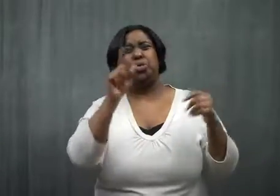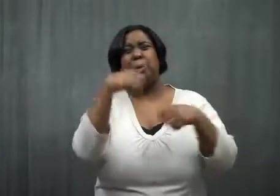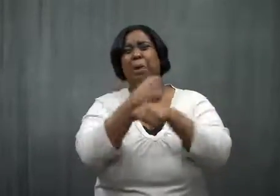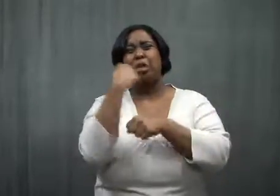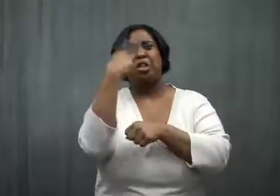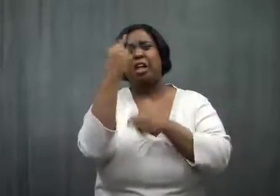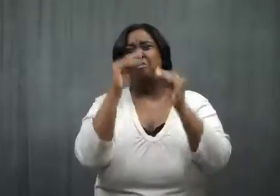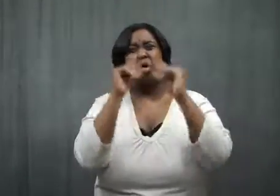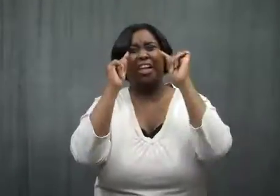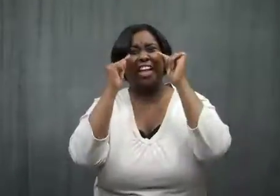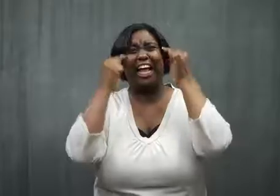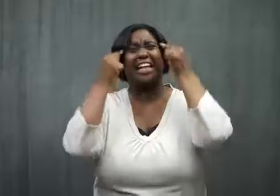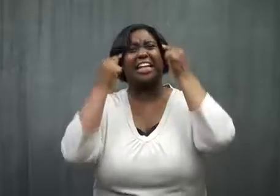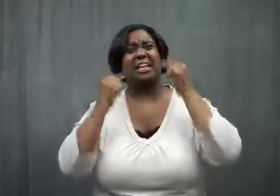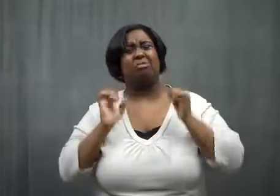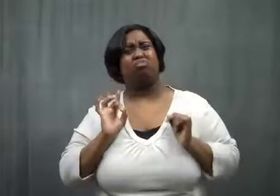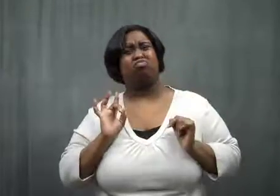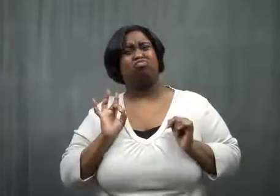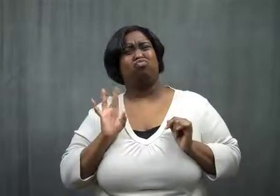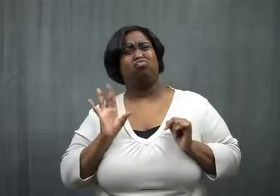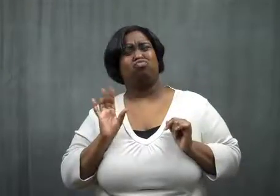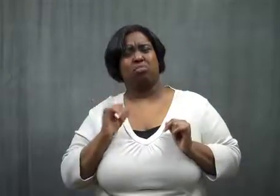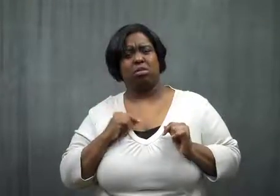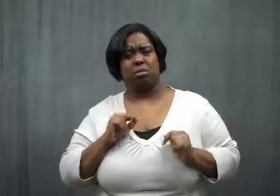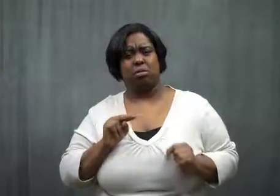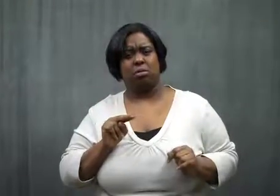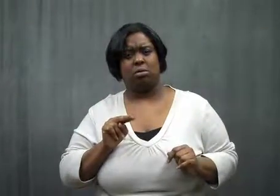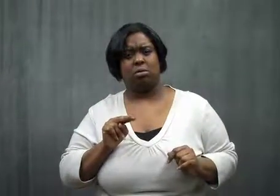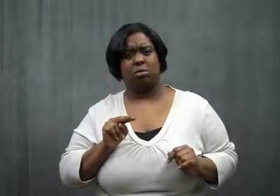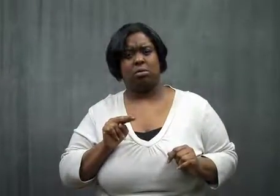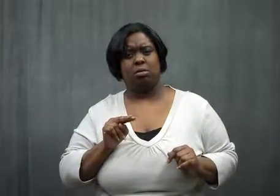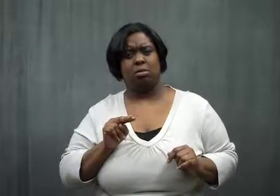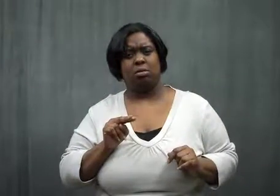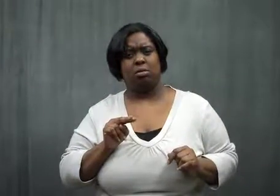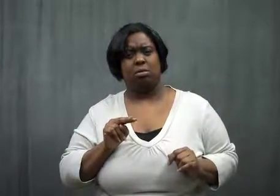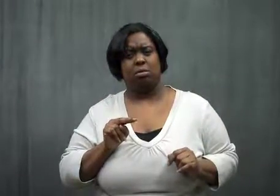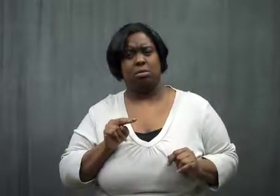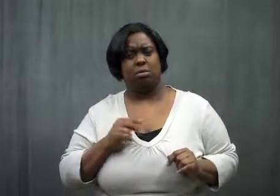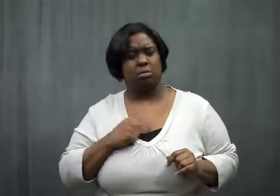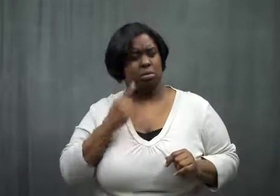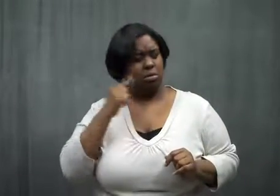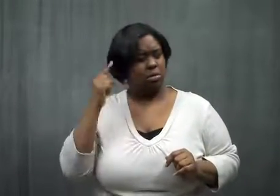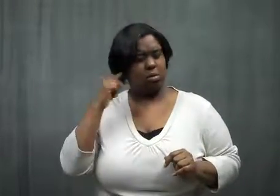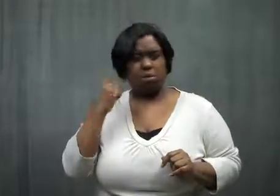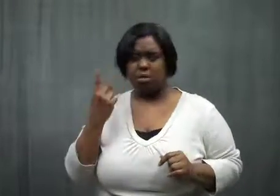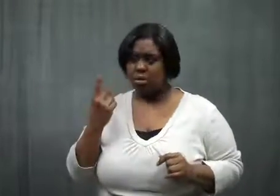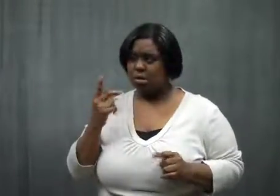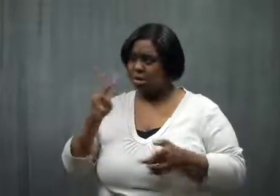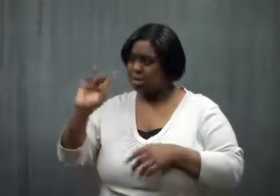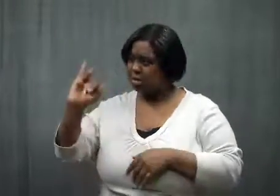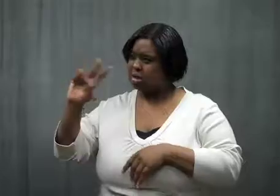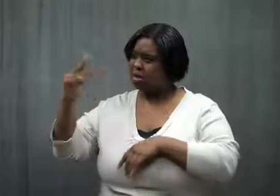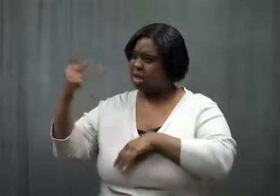You just made yourself look all Chinese!" I thought about that.. that was the second time she said that.